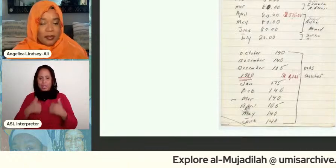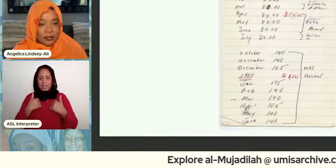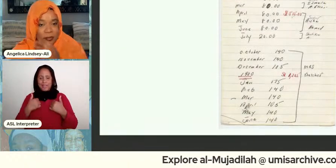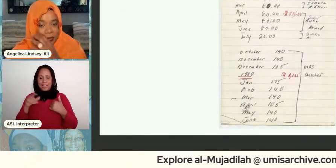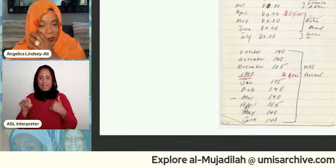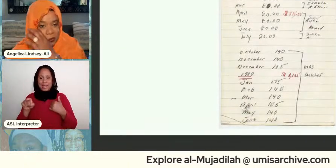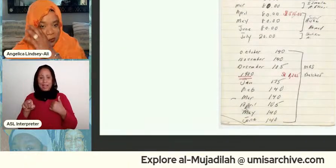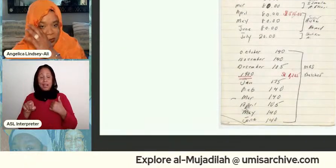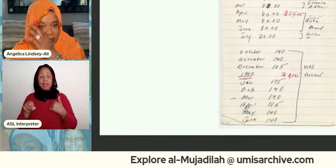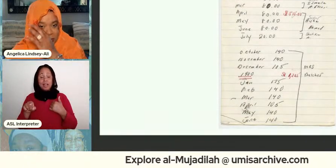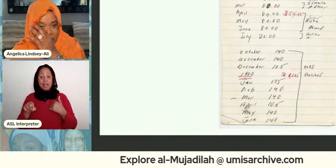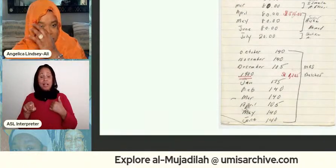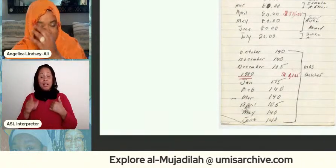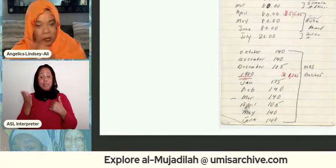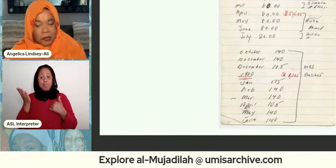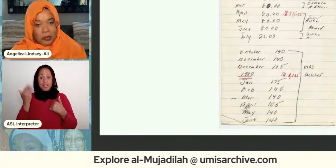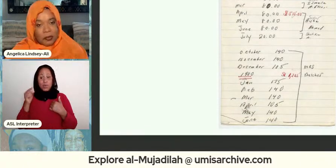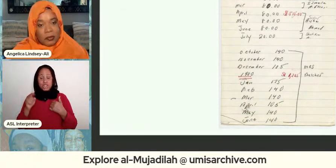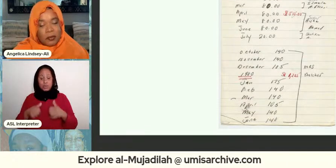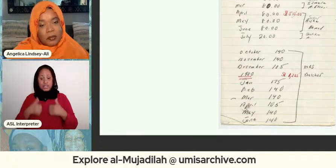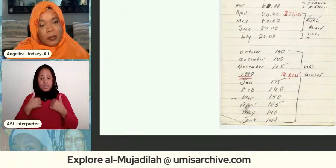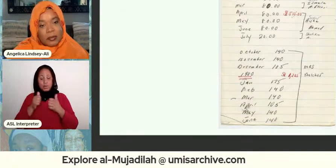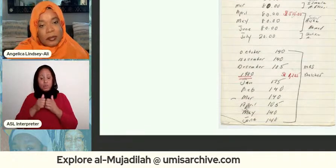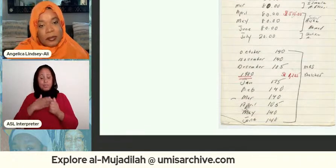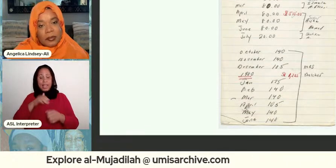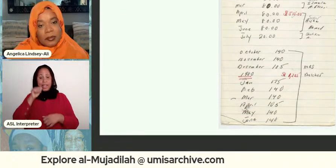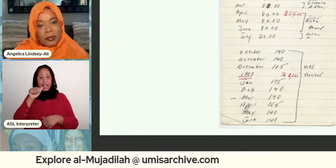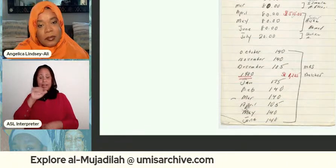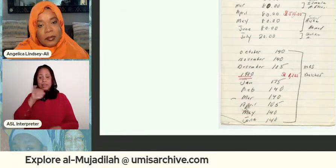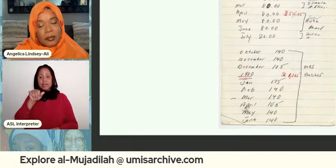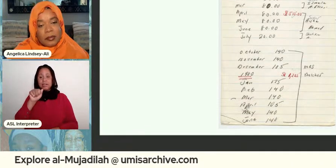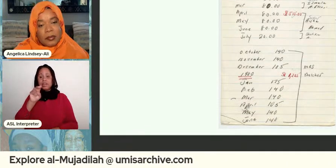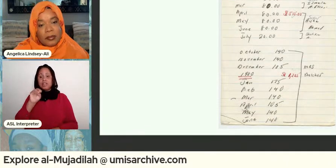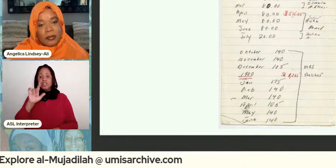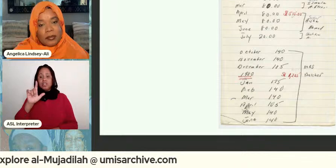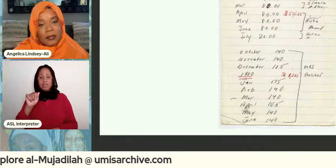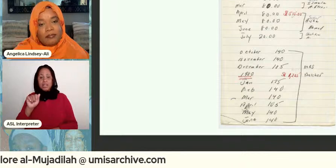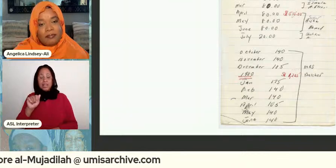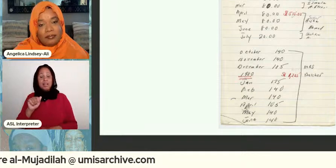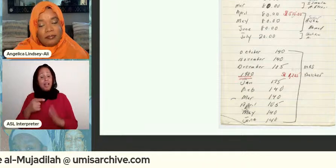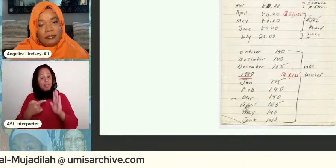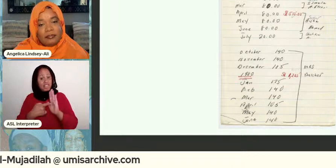living with my auntie jamila and then as you see this page here was her accounting and it was like